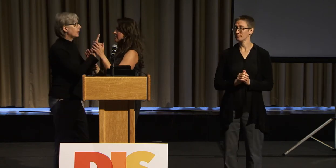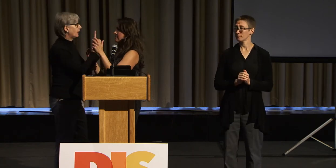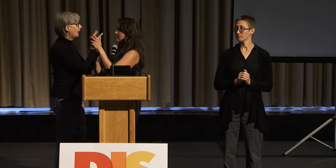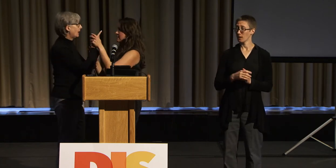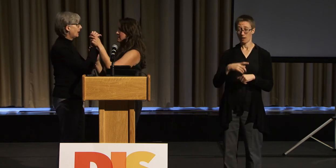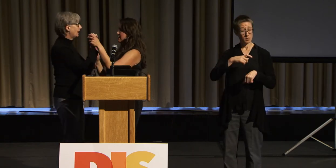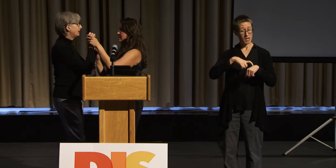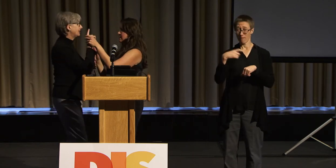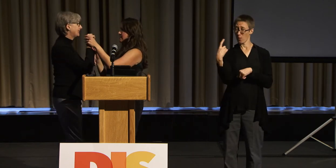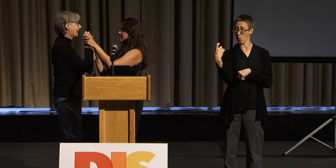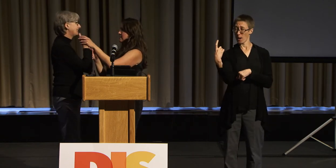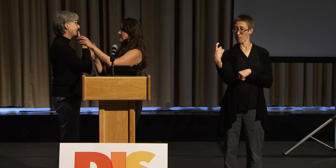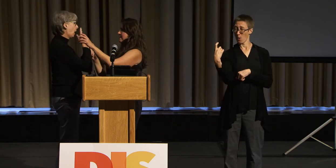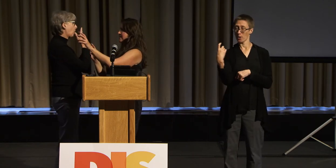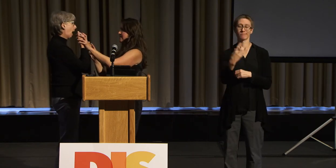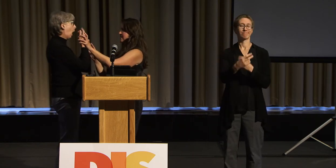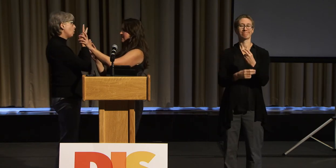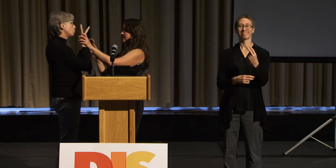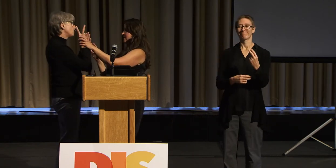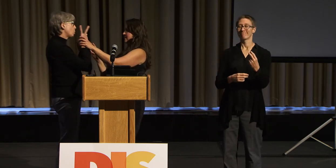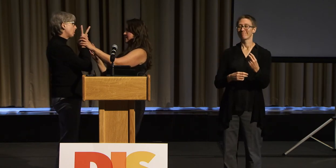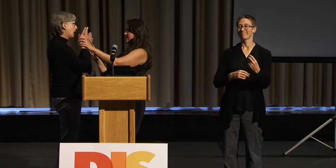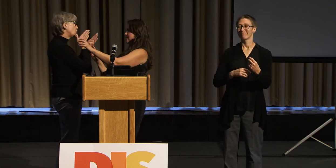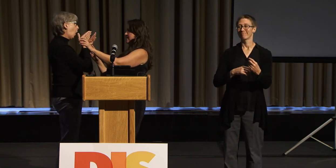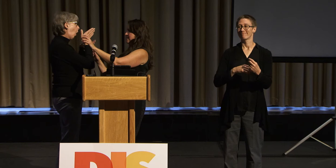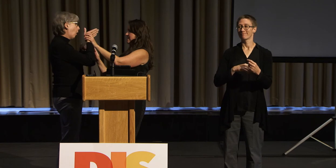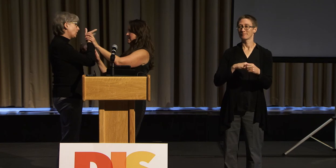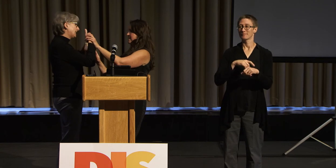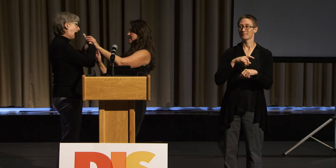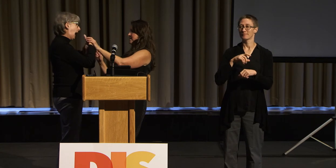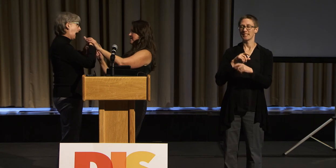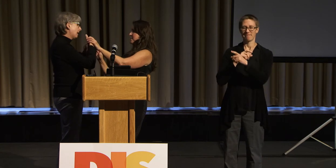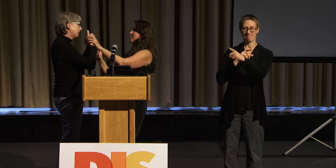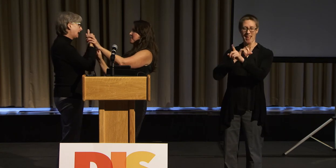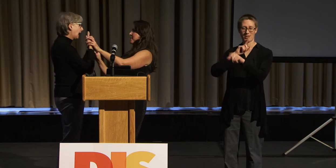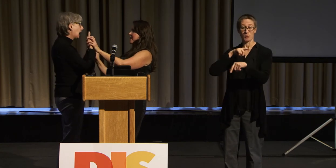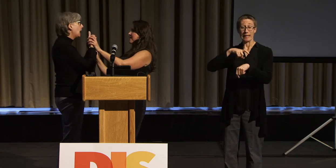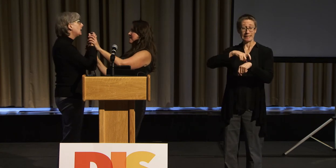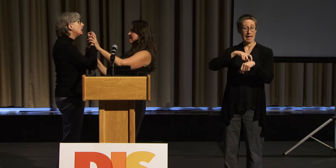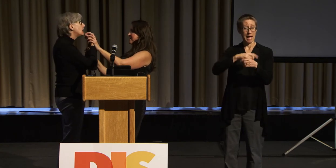We're actually two minutes over, but lunch is going to be set up in this room